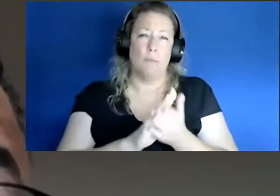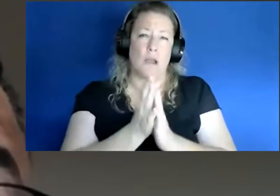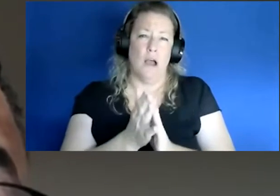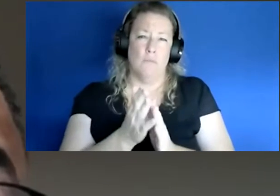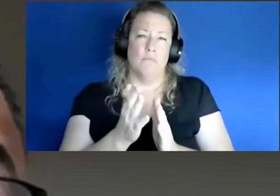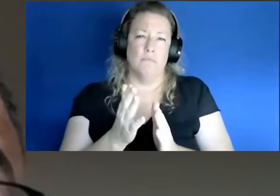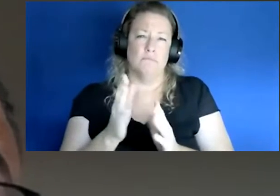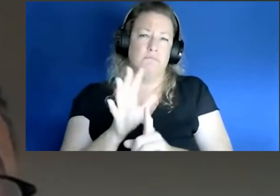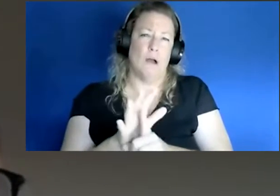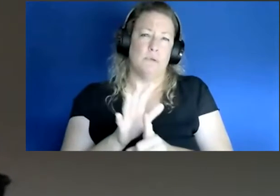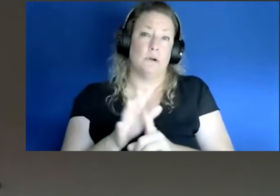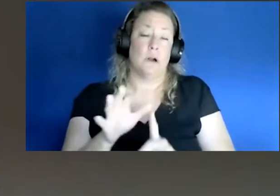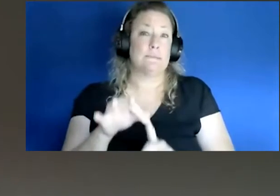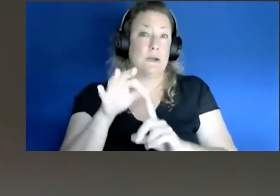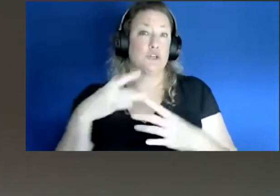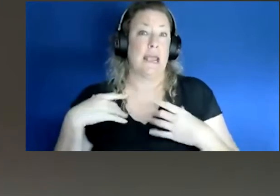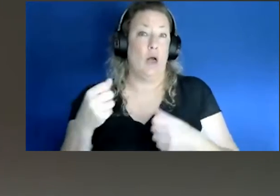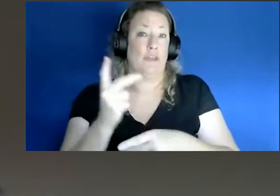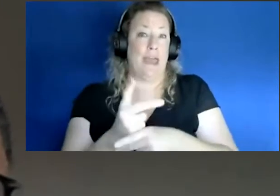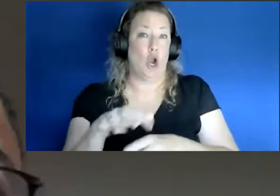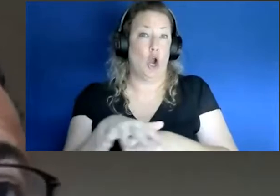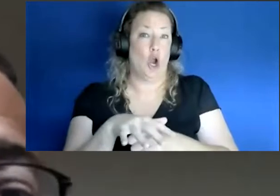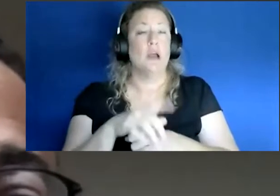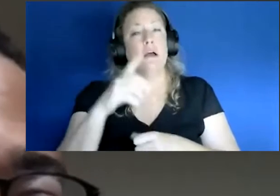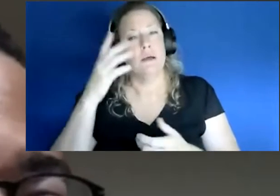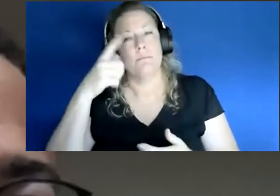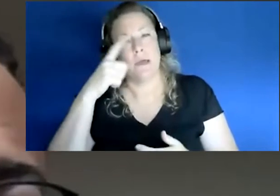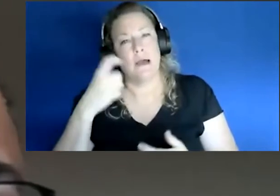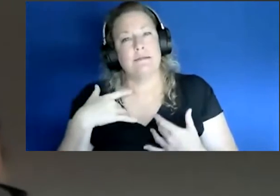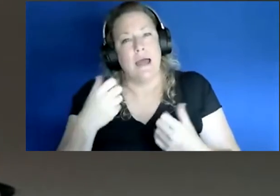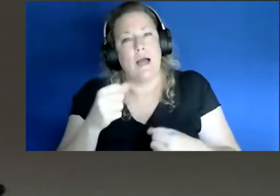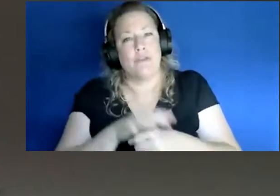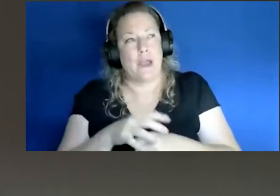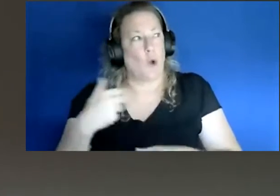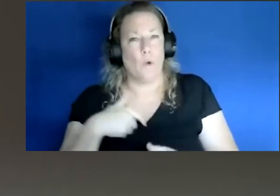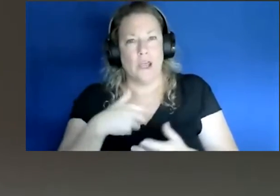in healthcare areas. Why? You know, because in healthcare of course, we are around people all the